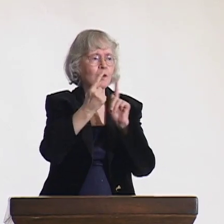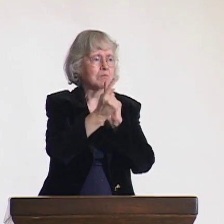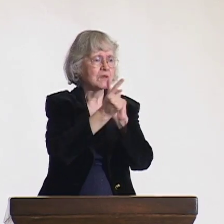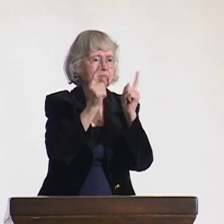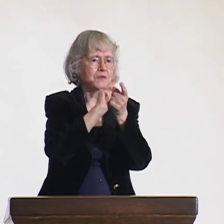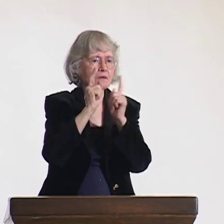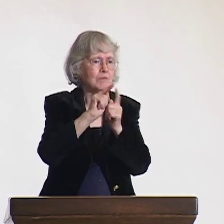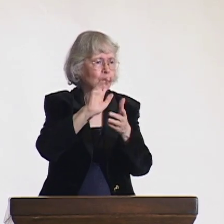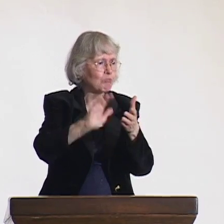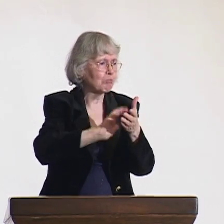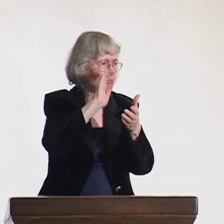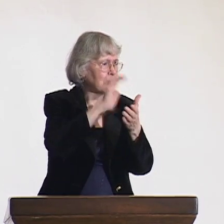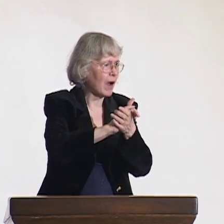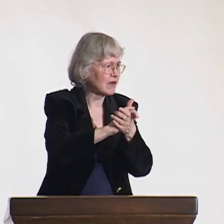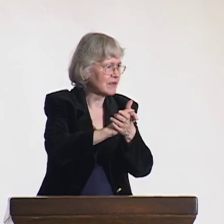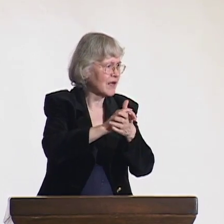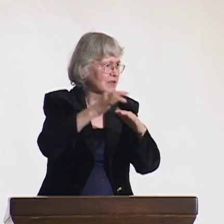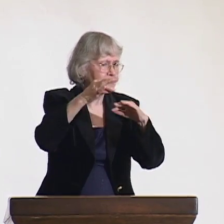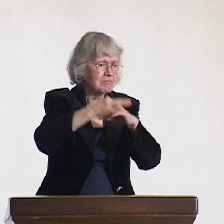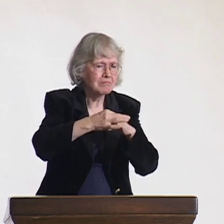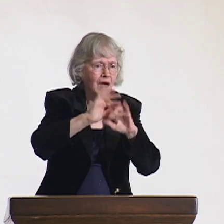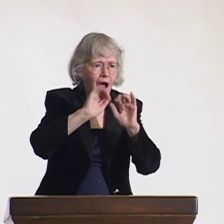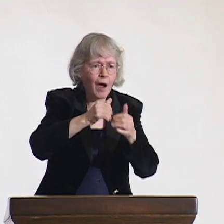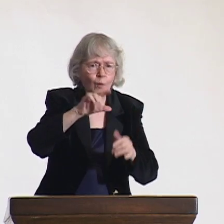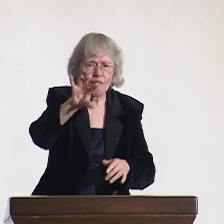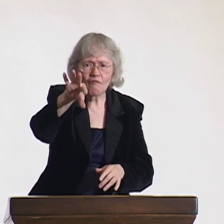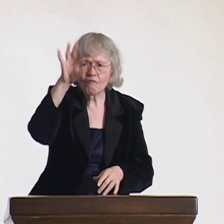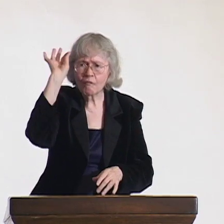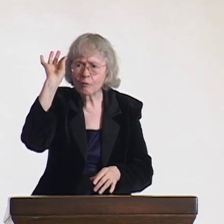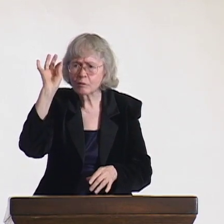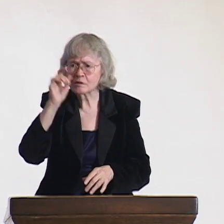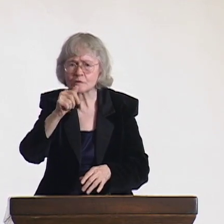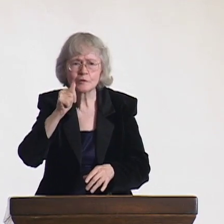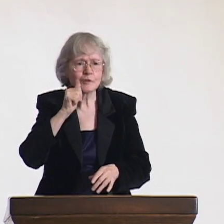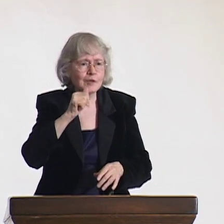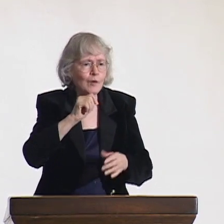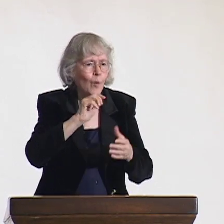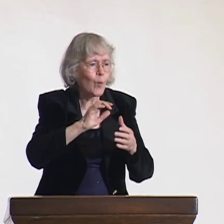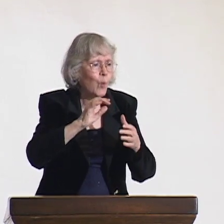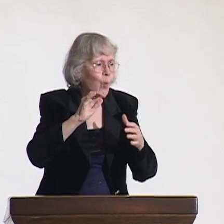There is a cultural tradition that they've had for centuries. Working with deaf individuals in the country